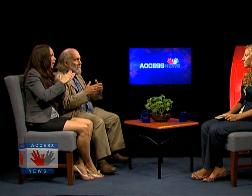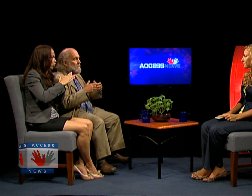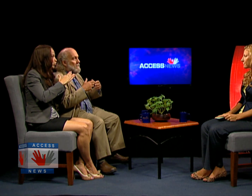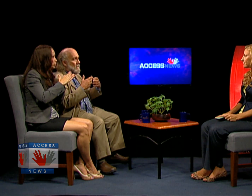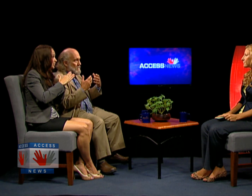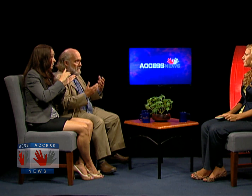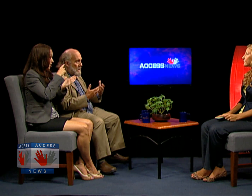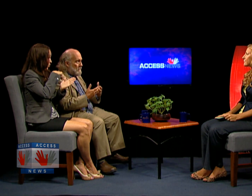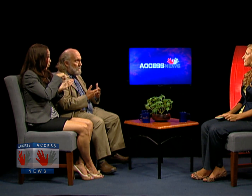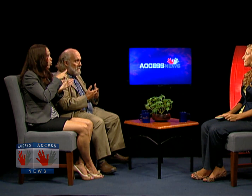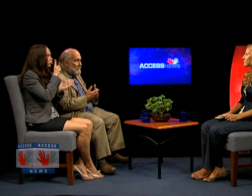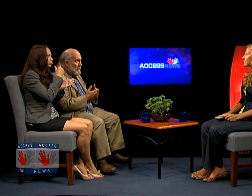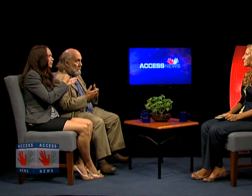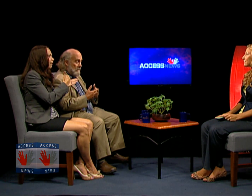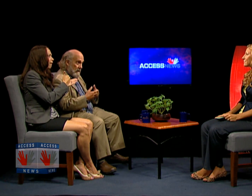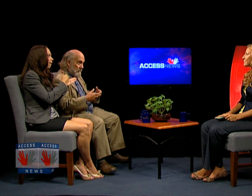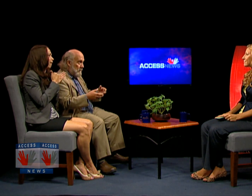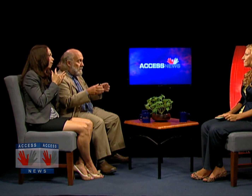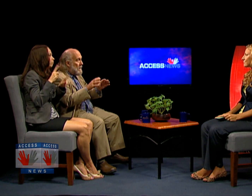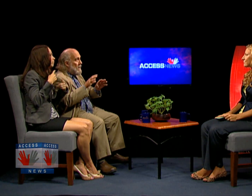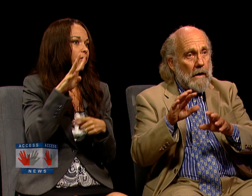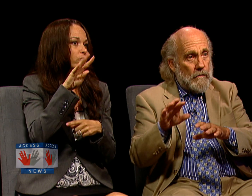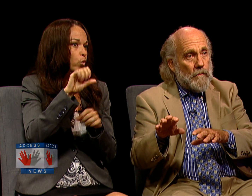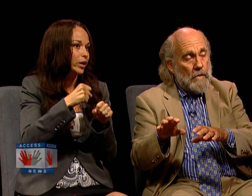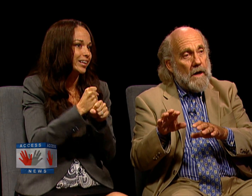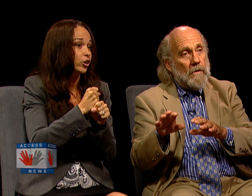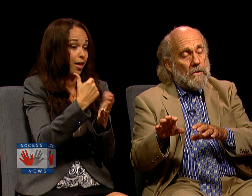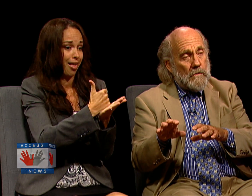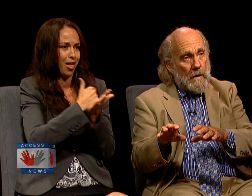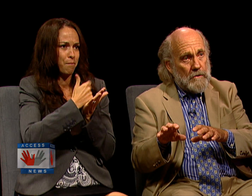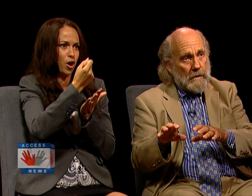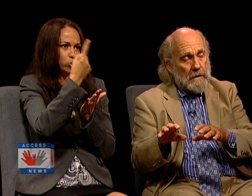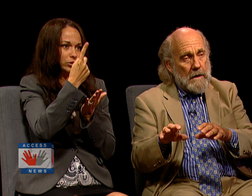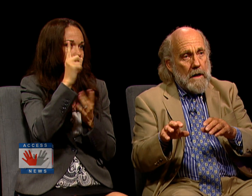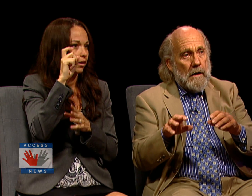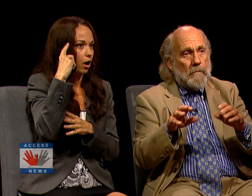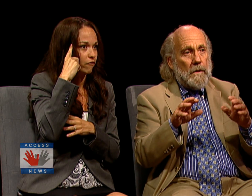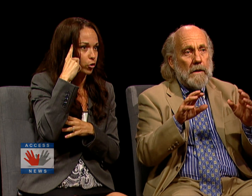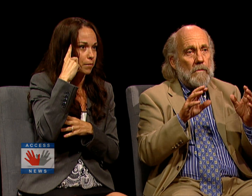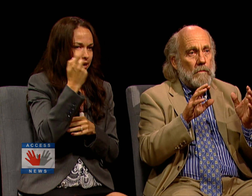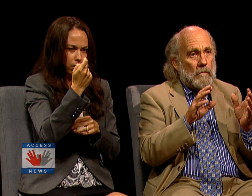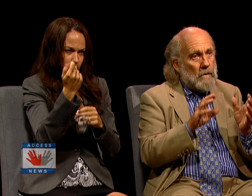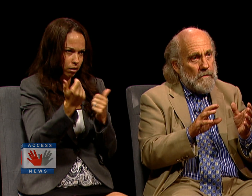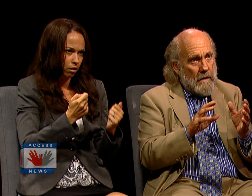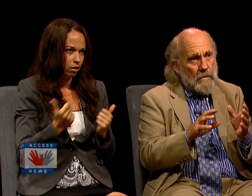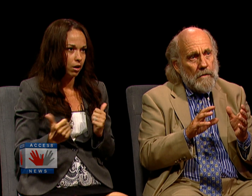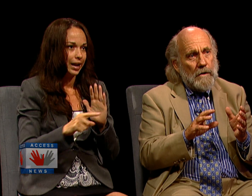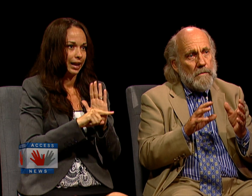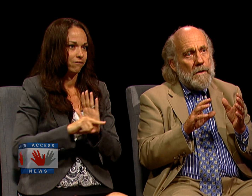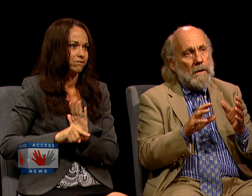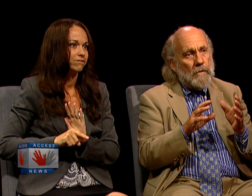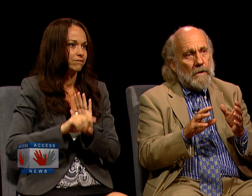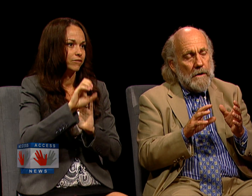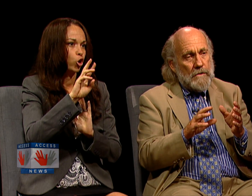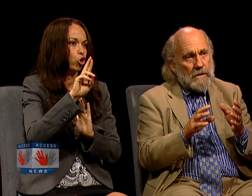TO UNDERSTAND WHAT'S GOING ON IN OUR GOVERNMENT AND TO ROOT OUT CORRUPTION. BUT WE'VE NEVER BEEN REALLY BEEN ABLE TO UNDERSTAND